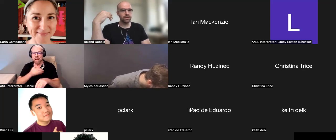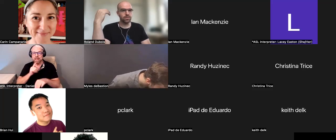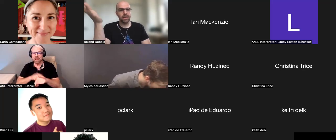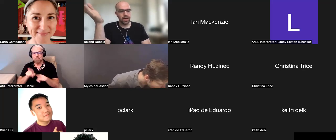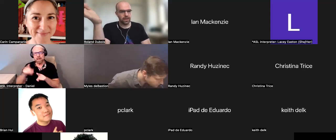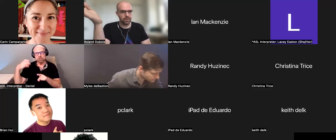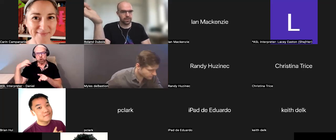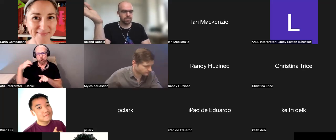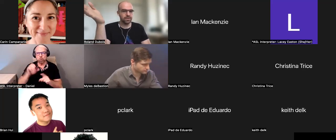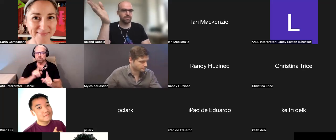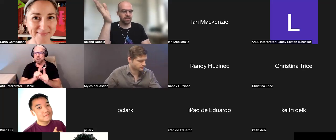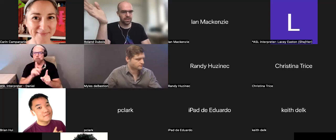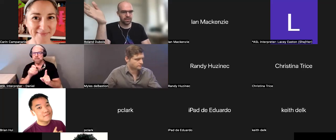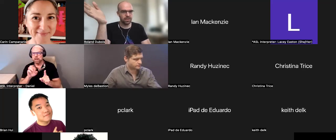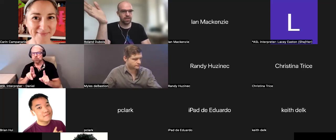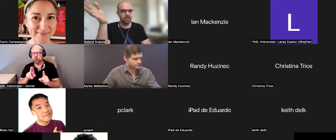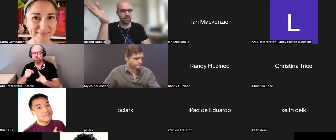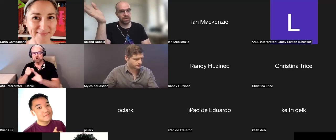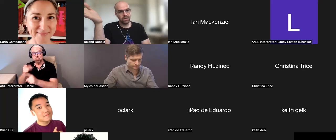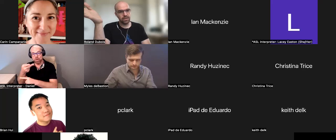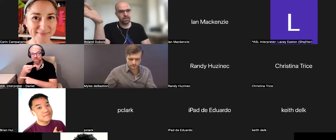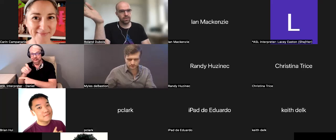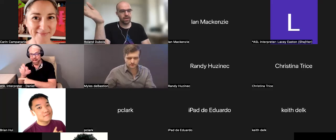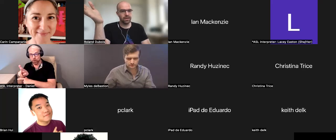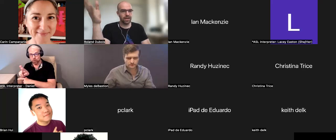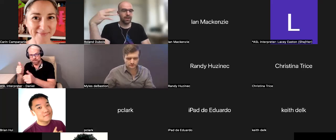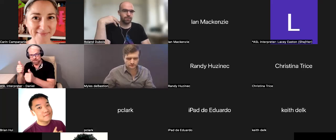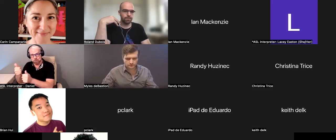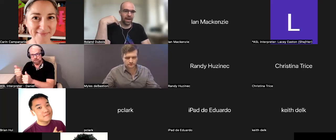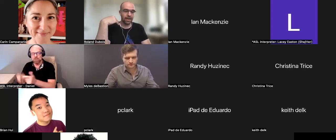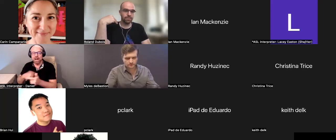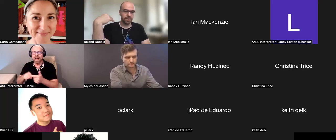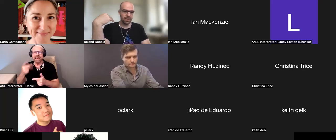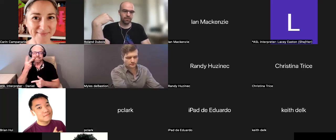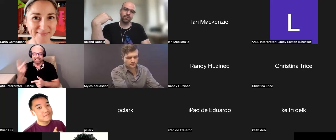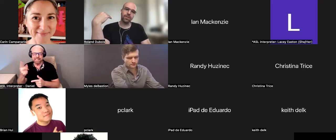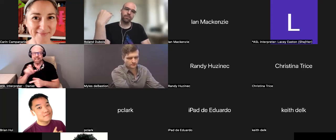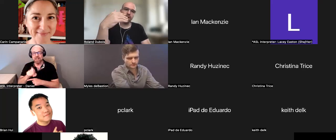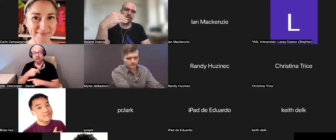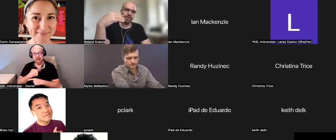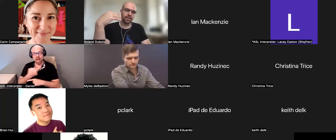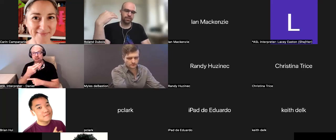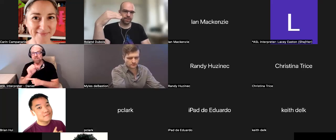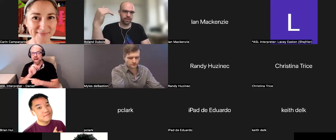to the hackers. Because I've seen the need. I have hacked myself in the past at M.I.T..